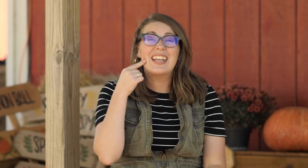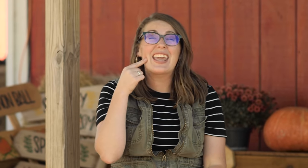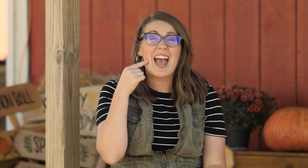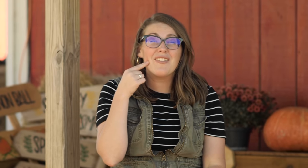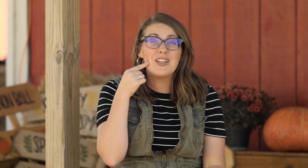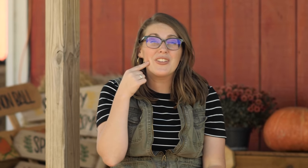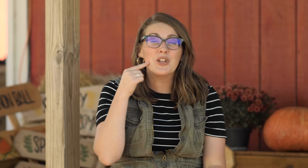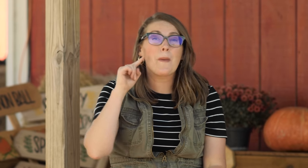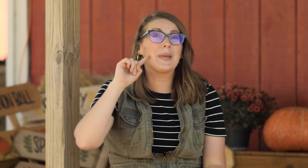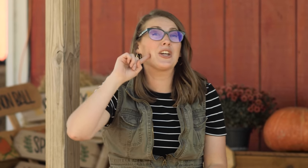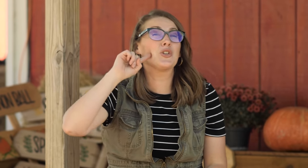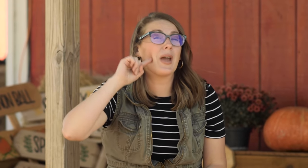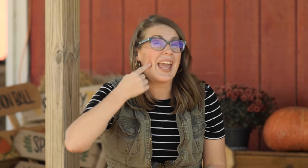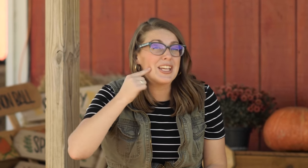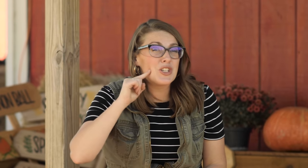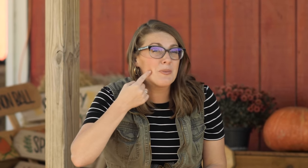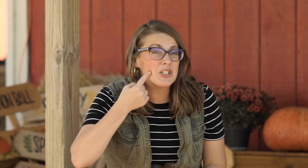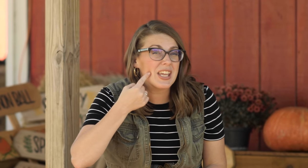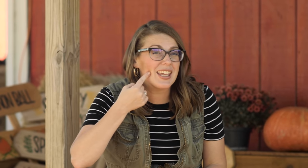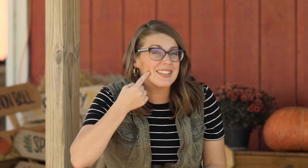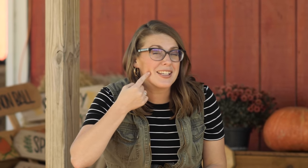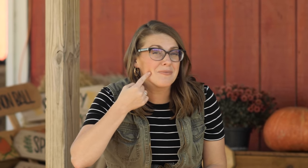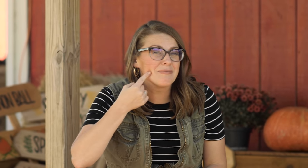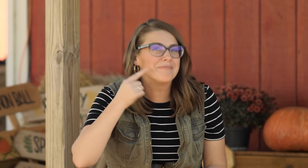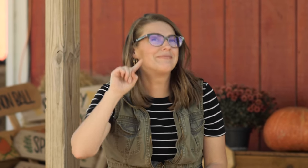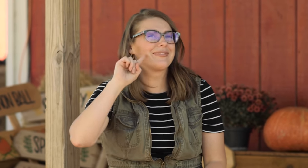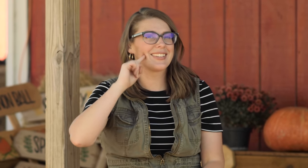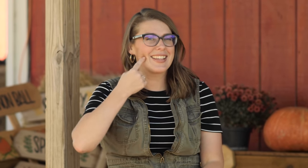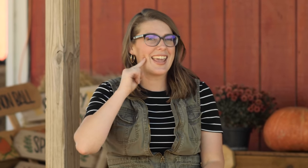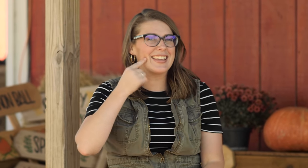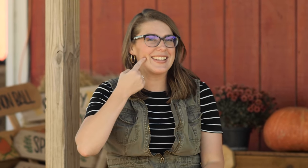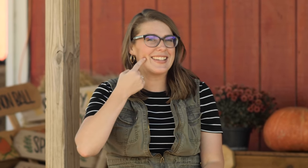a cavity filled because you ate too much candy, 'candy'.